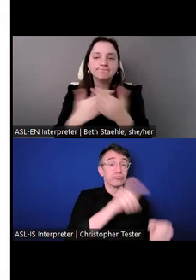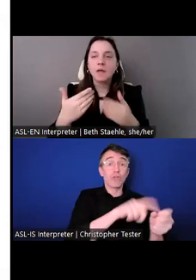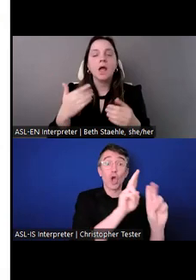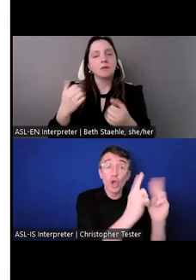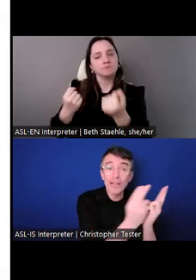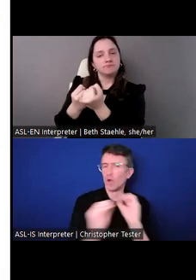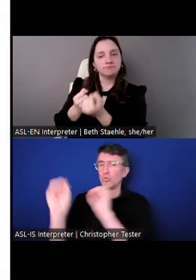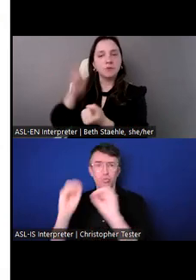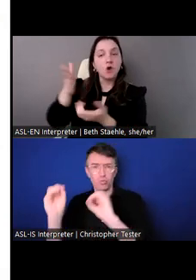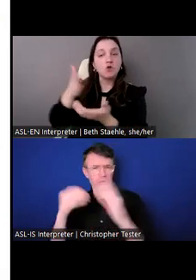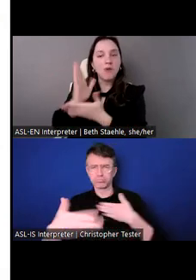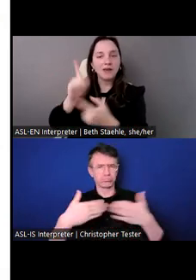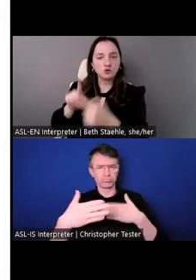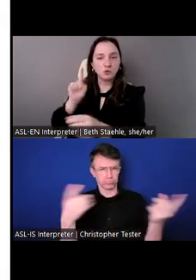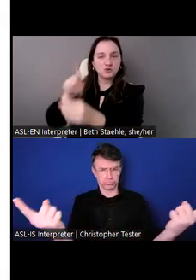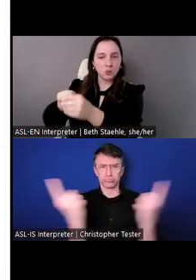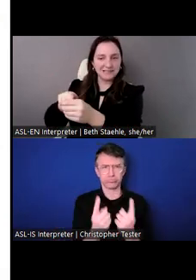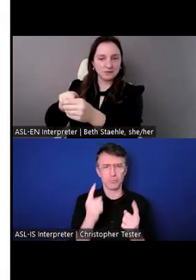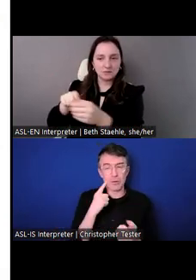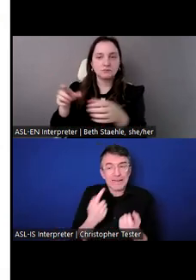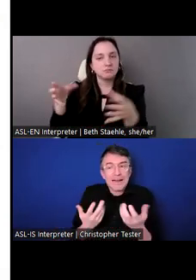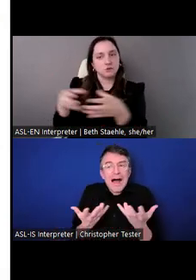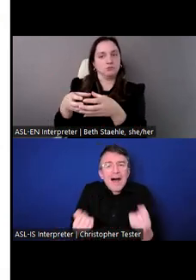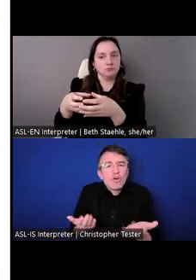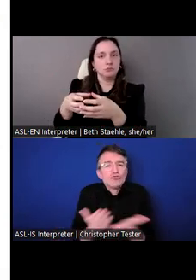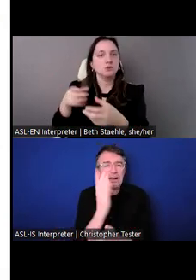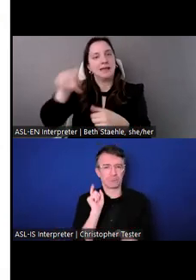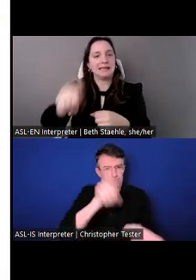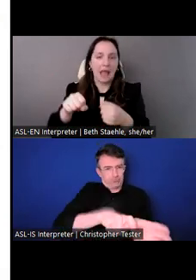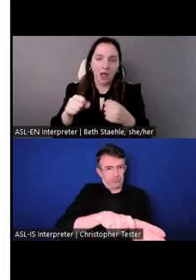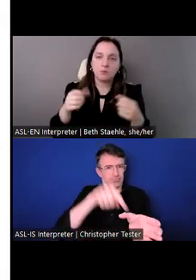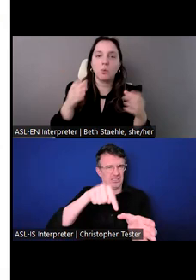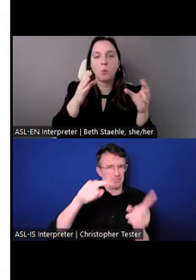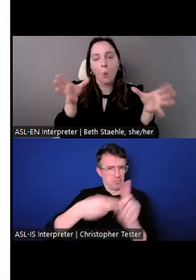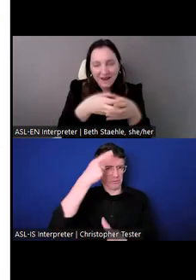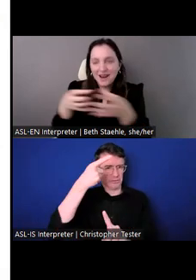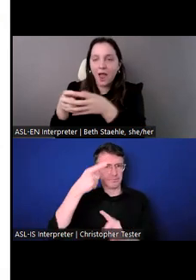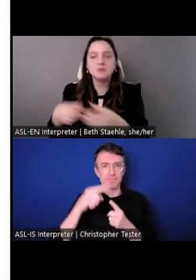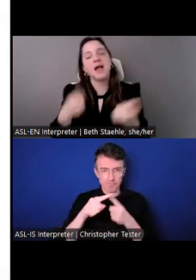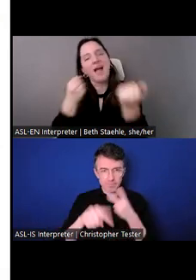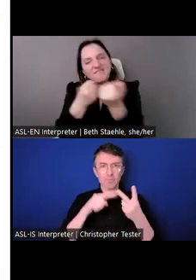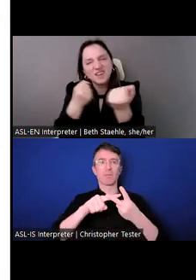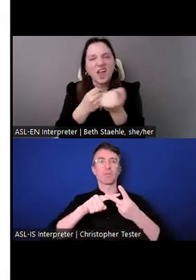That means helping them to organize, advocate, raise awareness, negotiate contracts, and